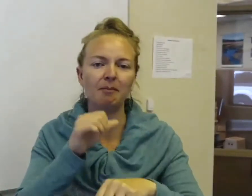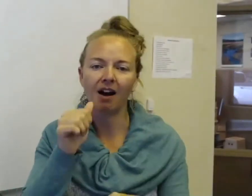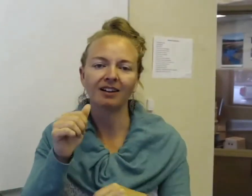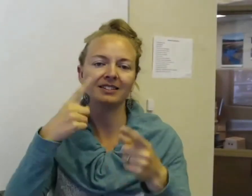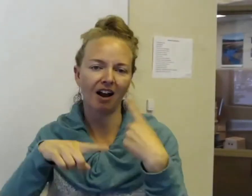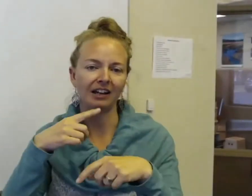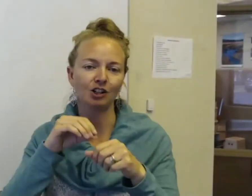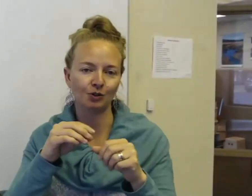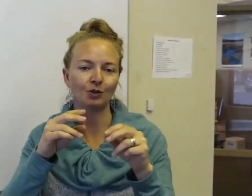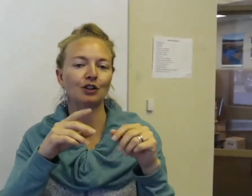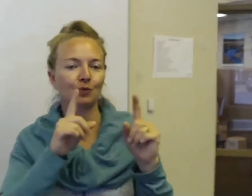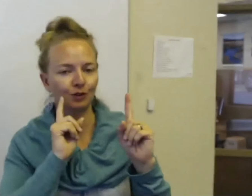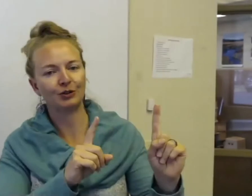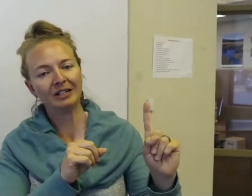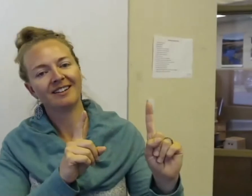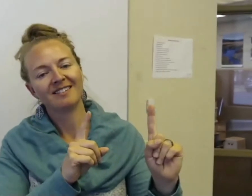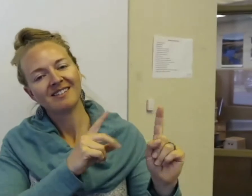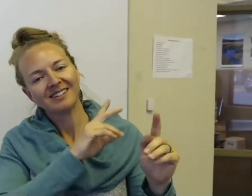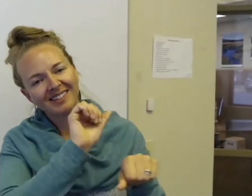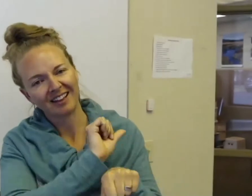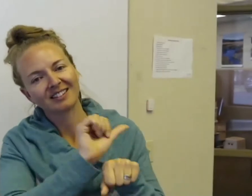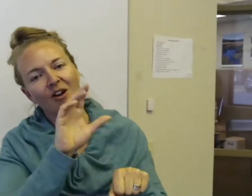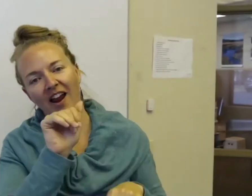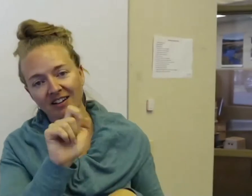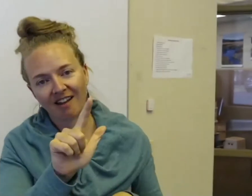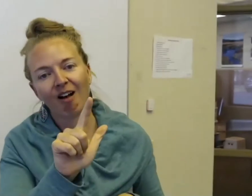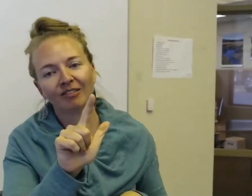I'm not signing to the true sense of ASL.